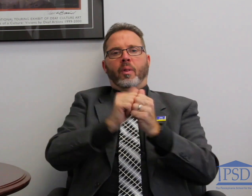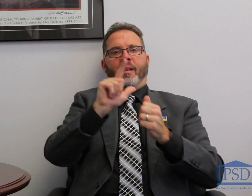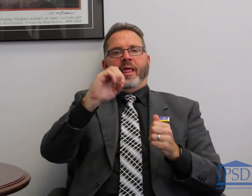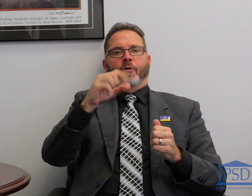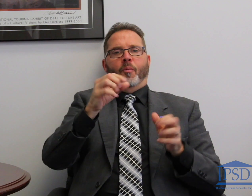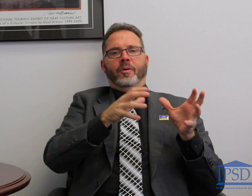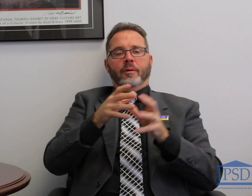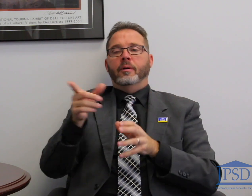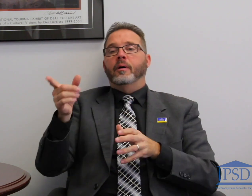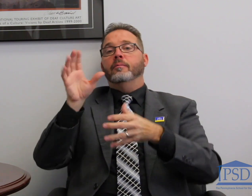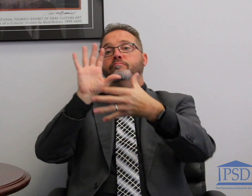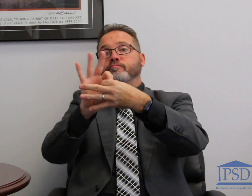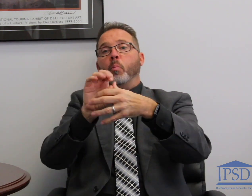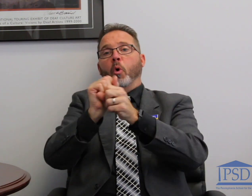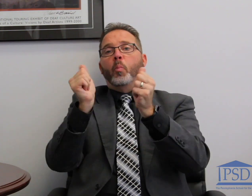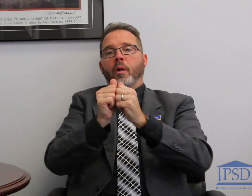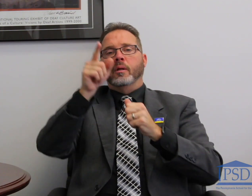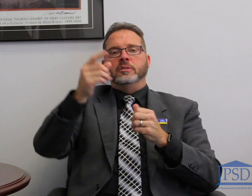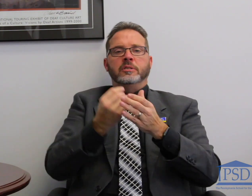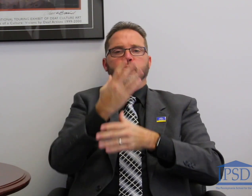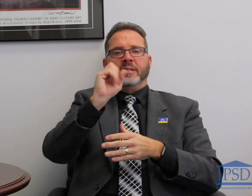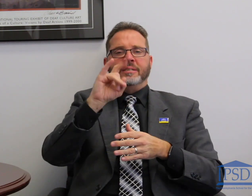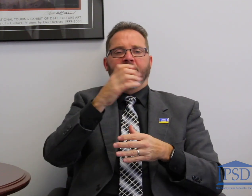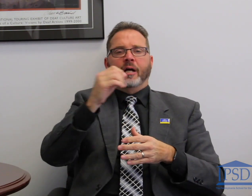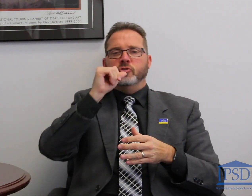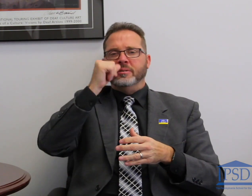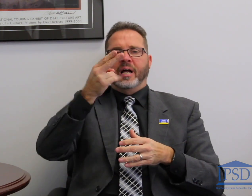in teams of three and the team that competed won the Judges’ Award in the competition.